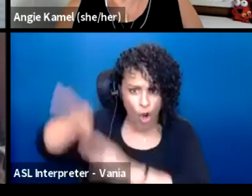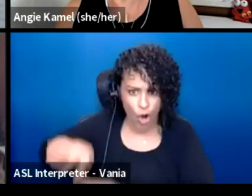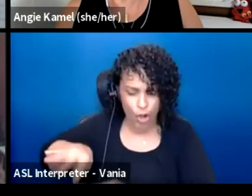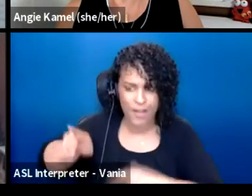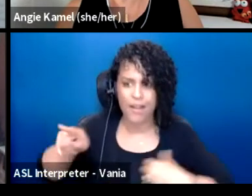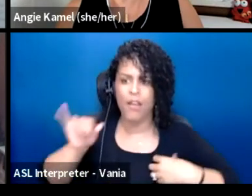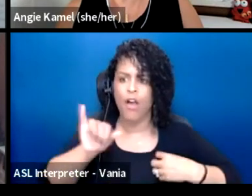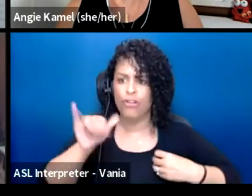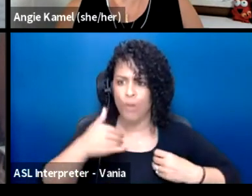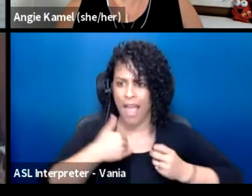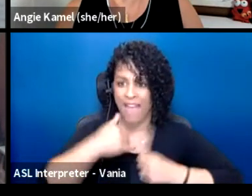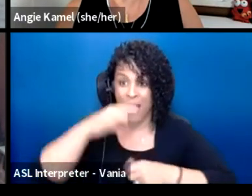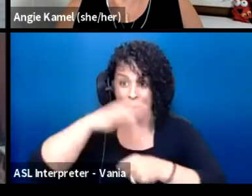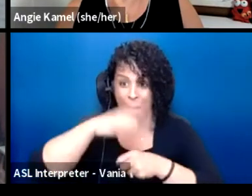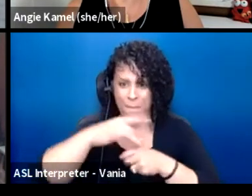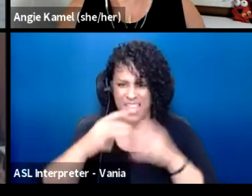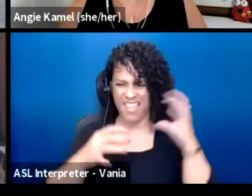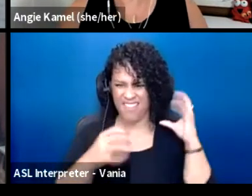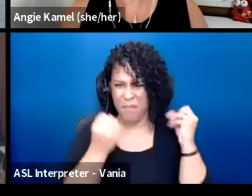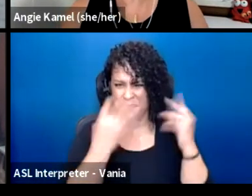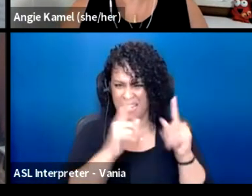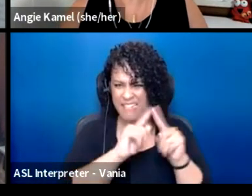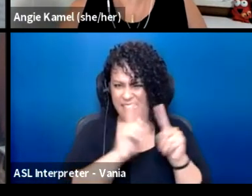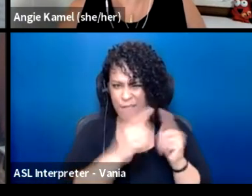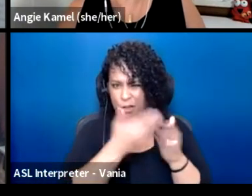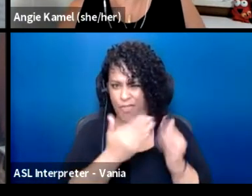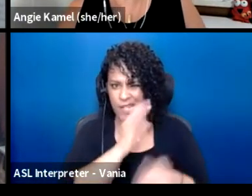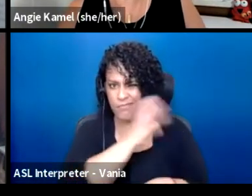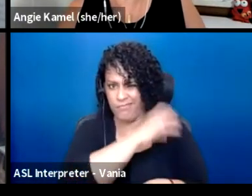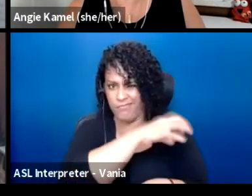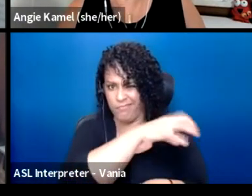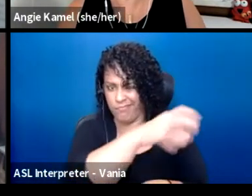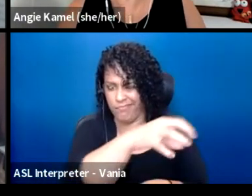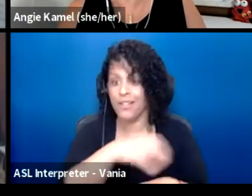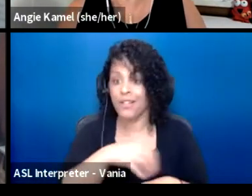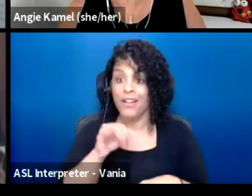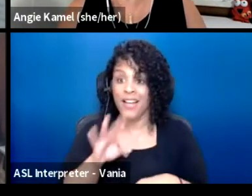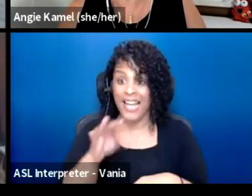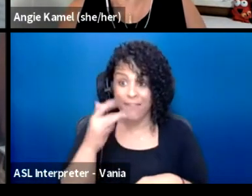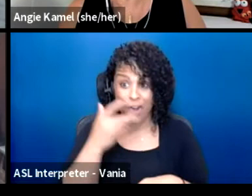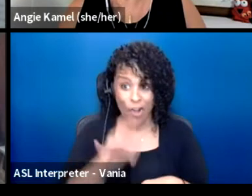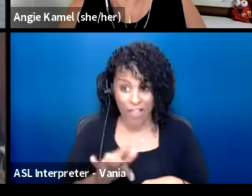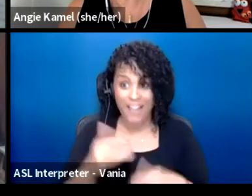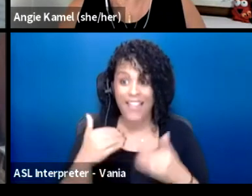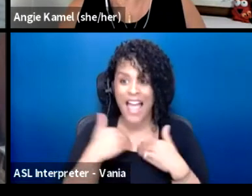There is also a pumpkin and various knickknacks around. And if you are lucky, there is a tiny puppy